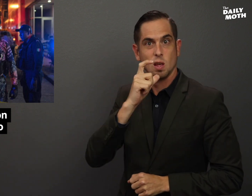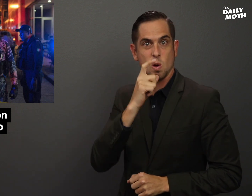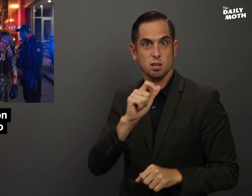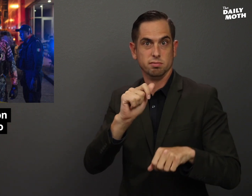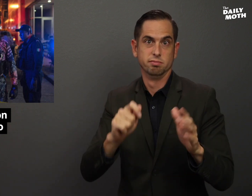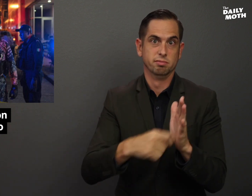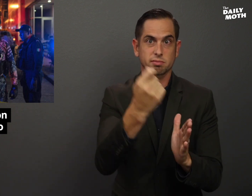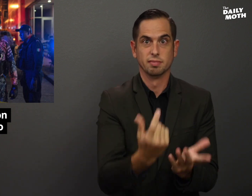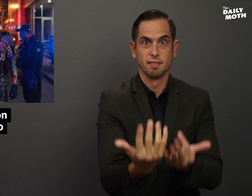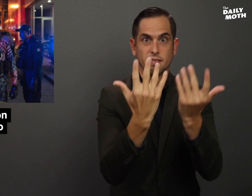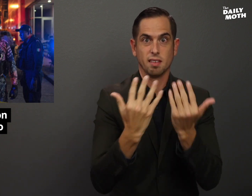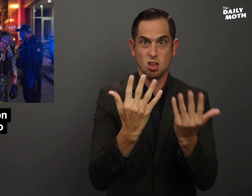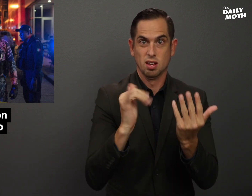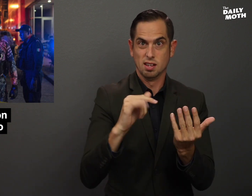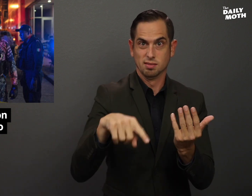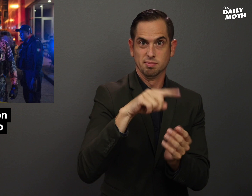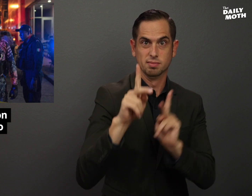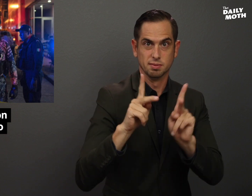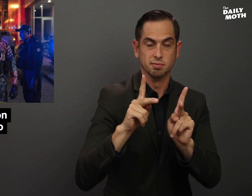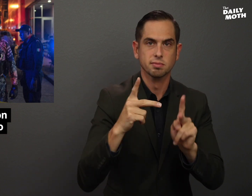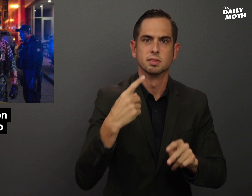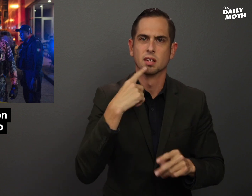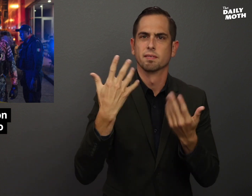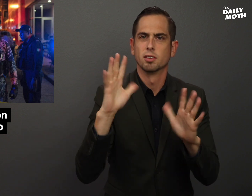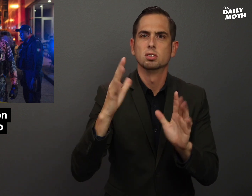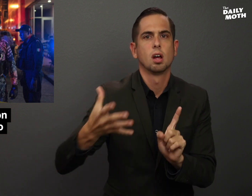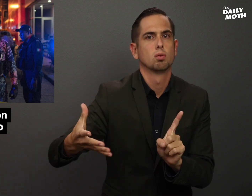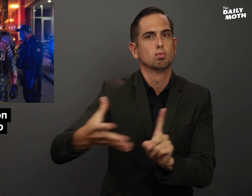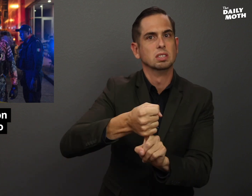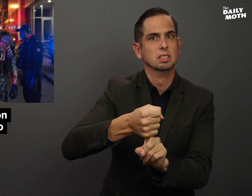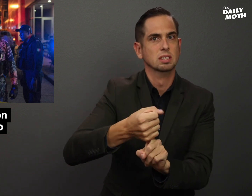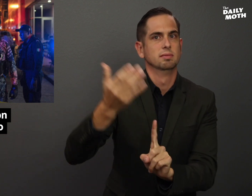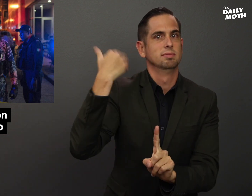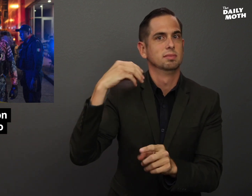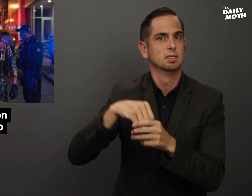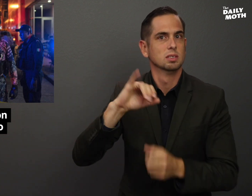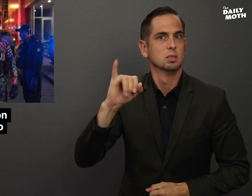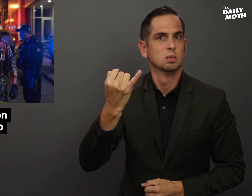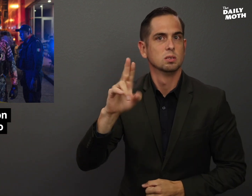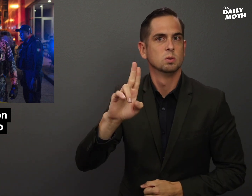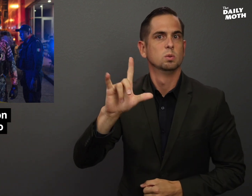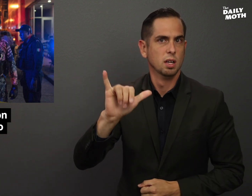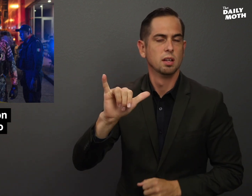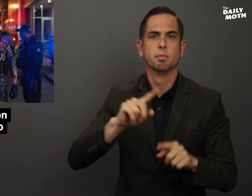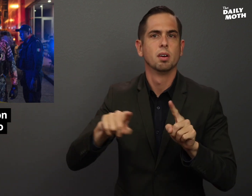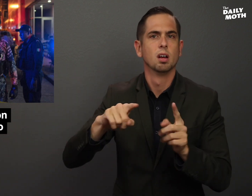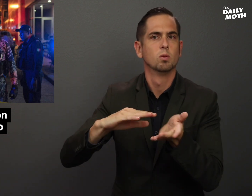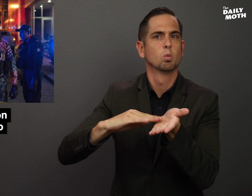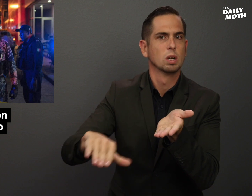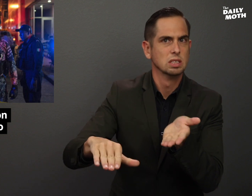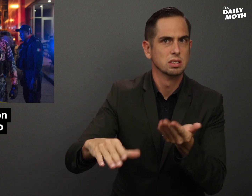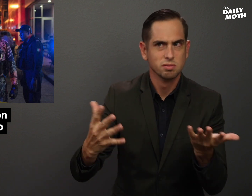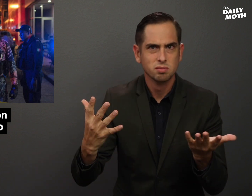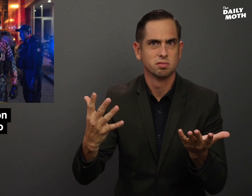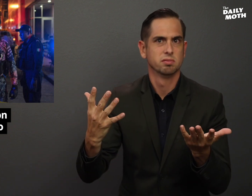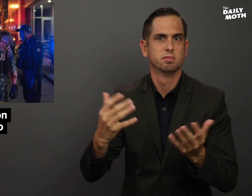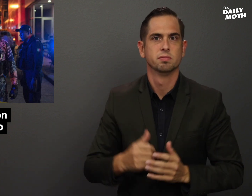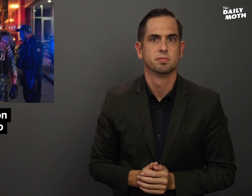attackers were arrested in July but then released.